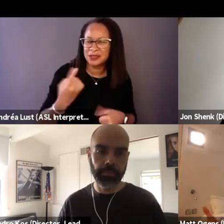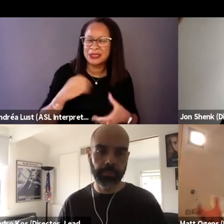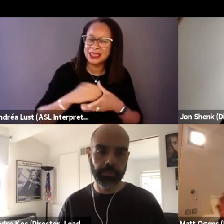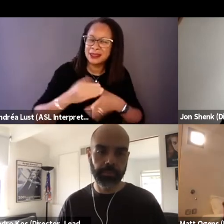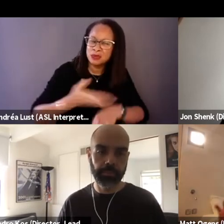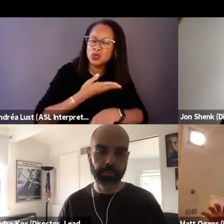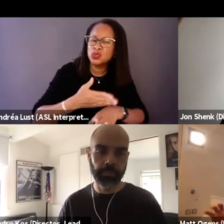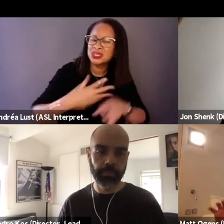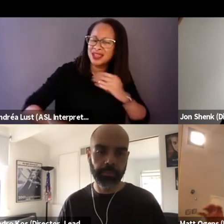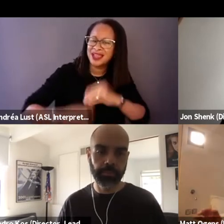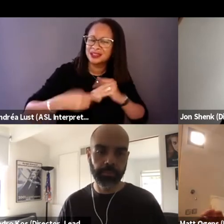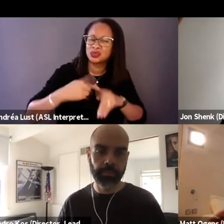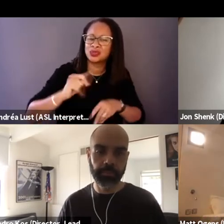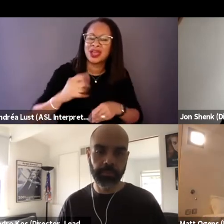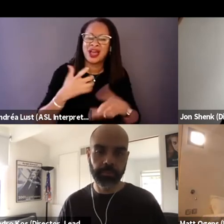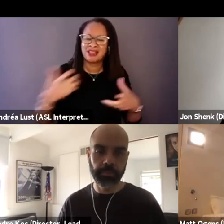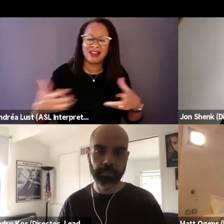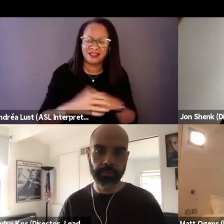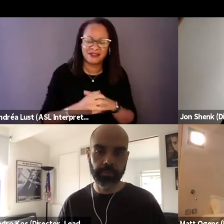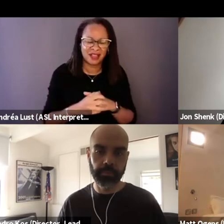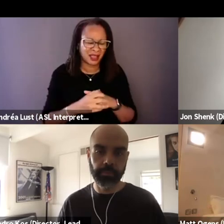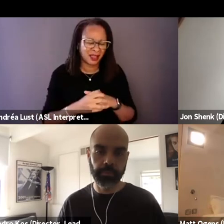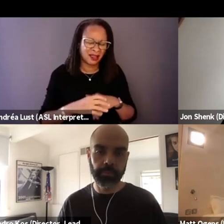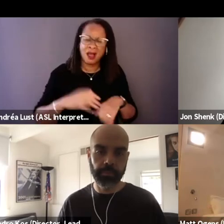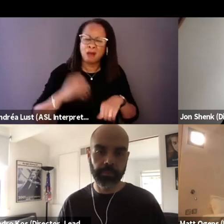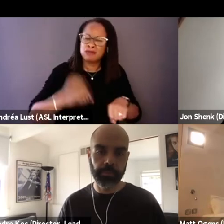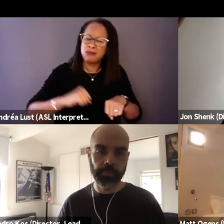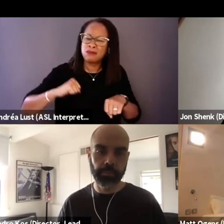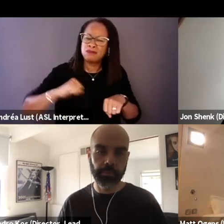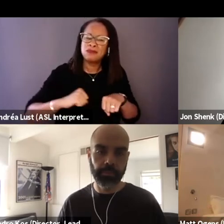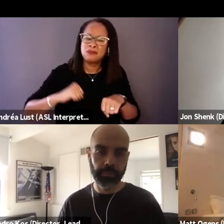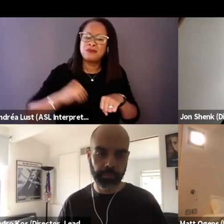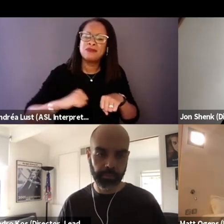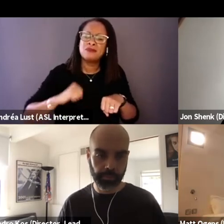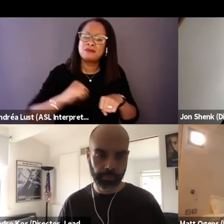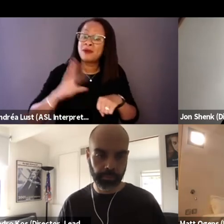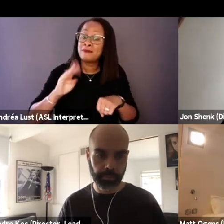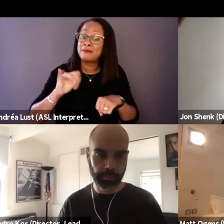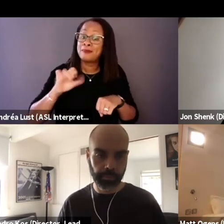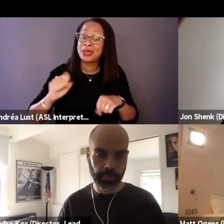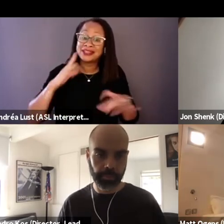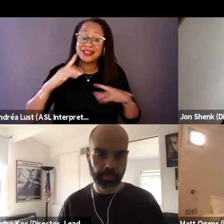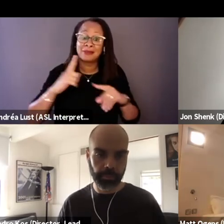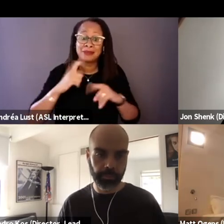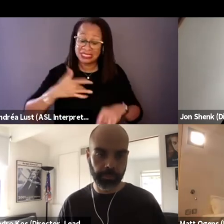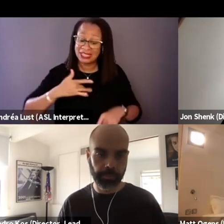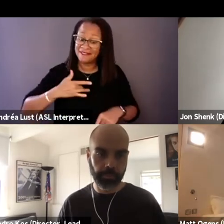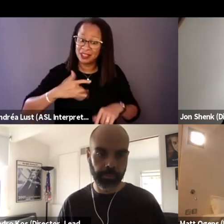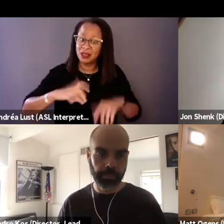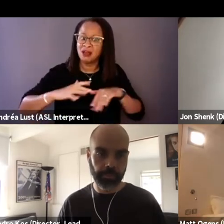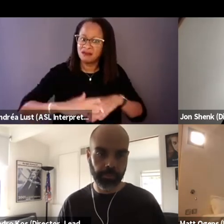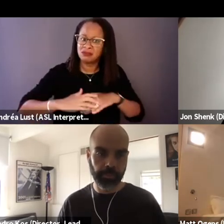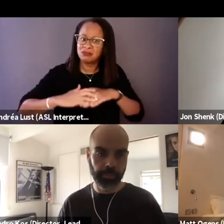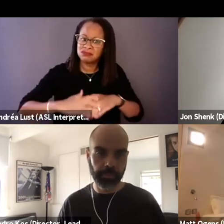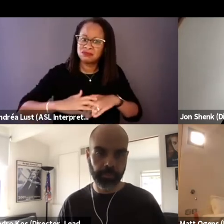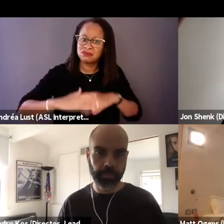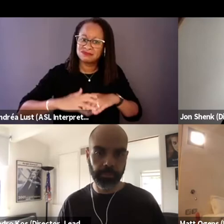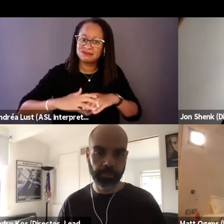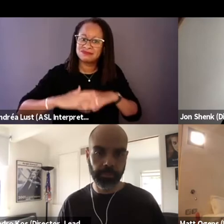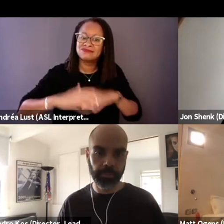a lot of dissonance and bass sounds because they feel vibrations, right? There are other senses are hyped,